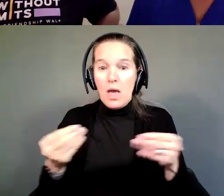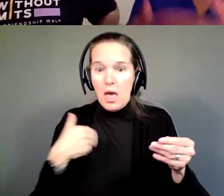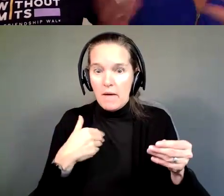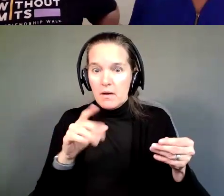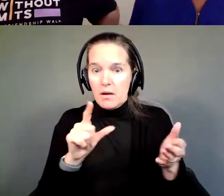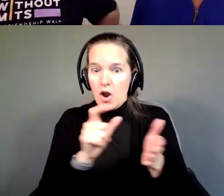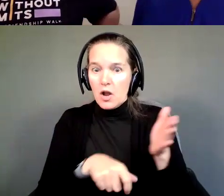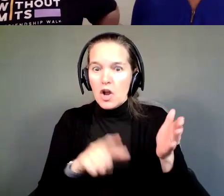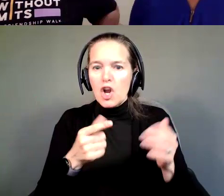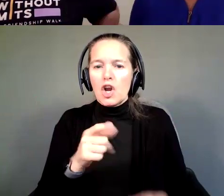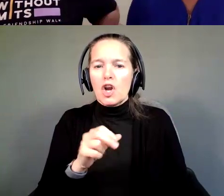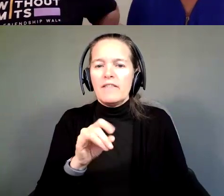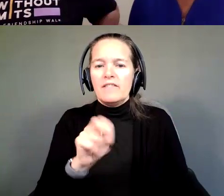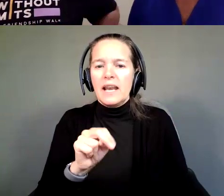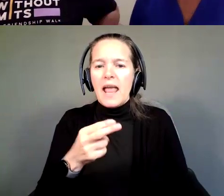And that's how I found out about Griffin-Hammis.